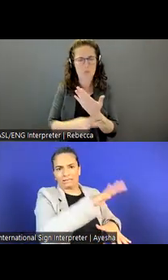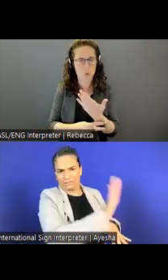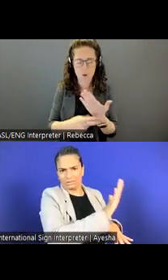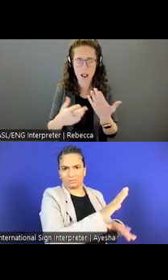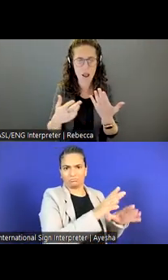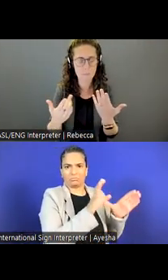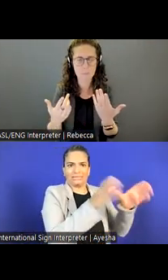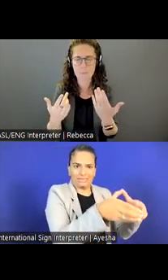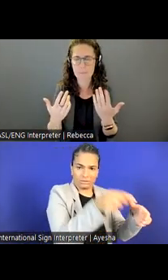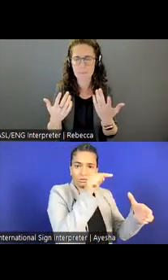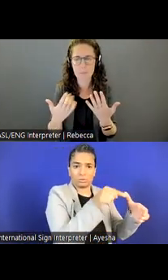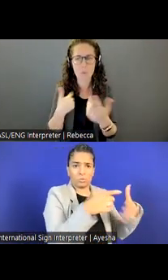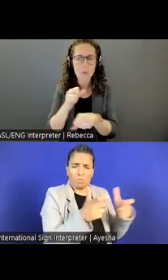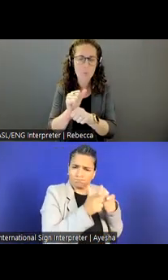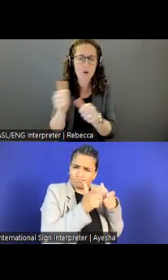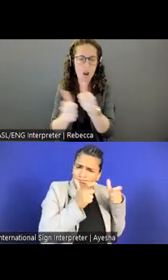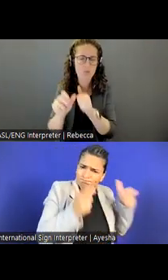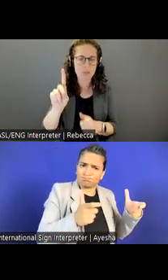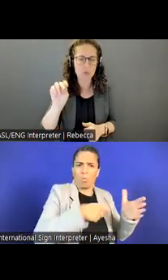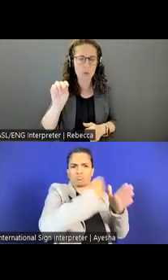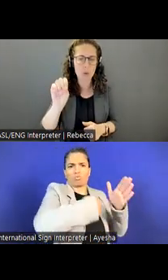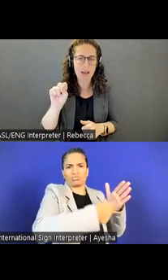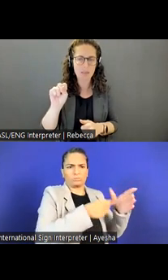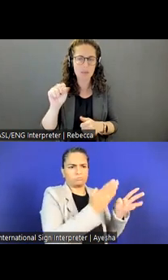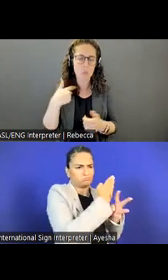on with the states. So we administer for them.